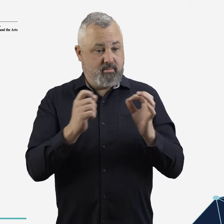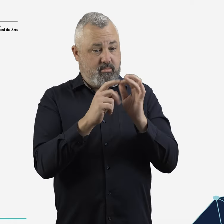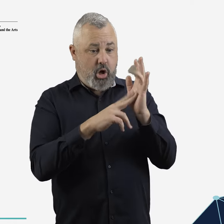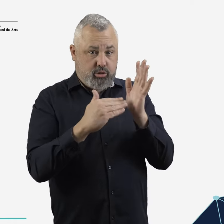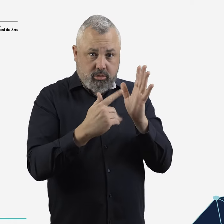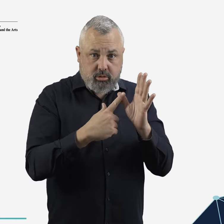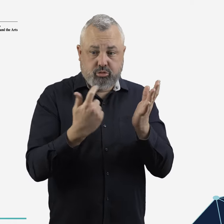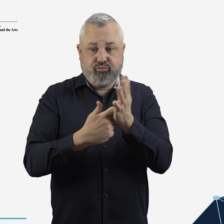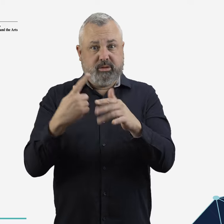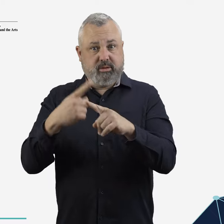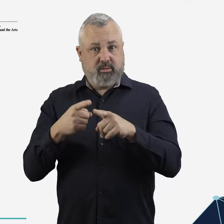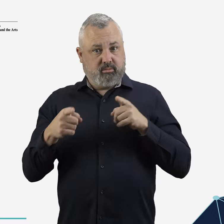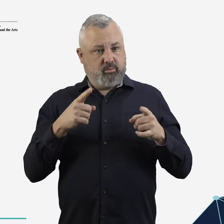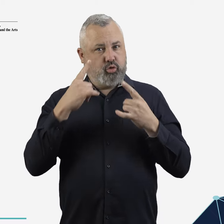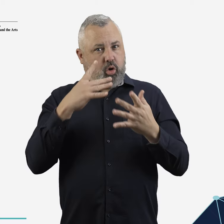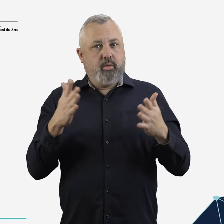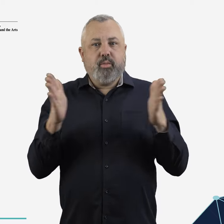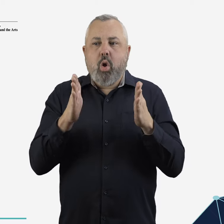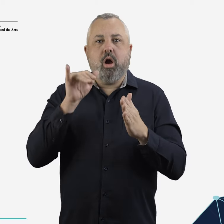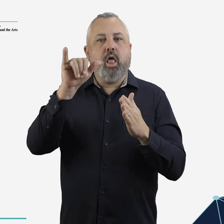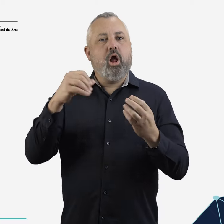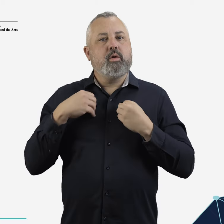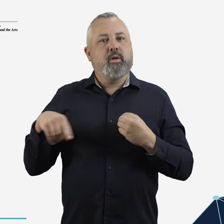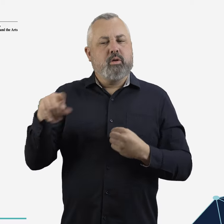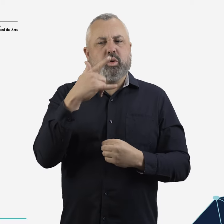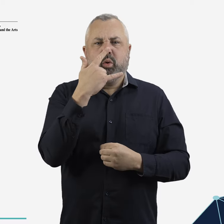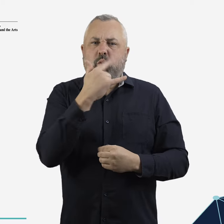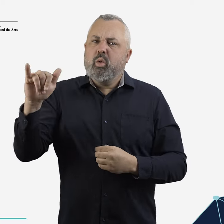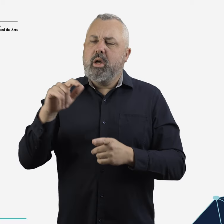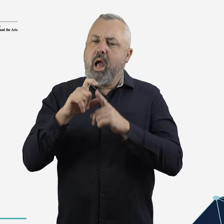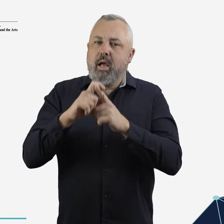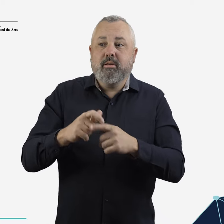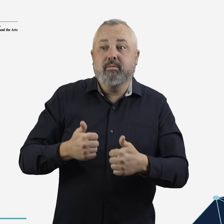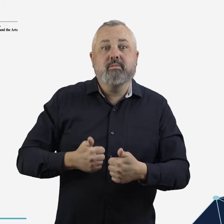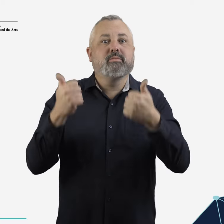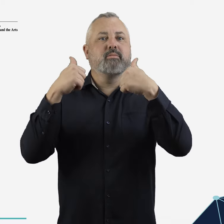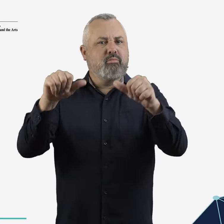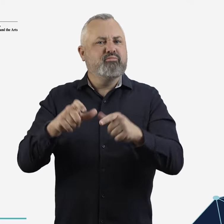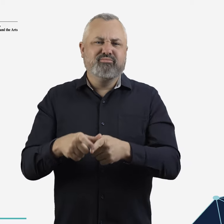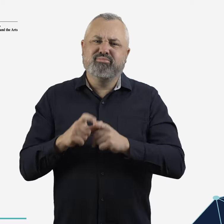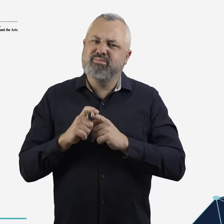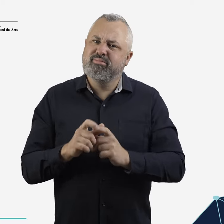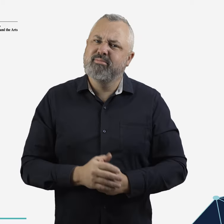These latest airline failures demonstrate the inherent challenges faced by small players in Australia’s market –